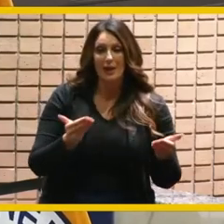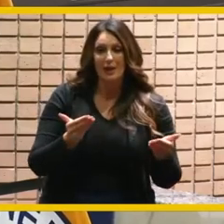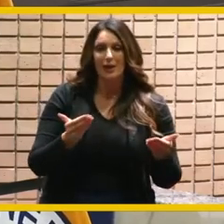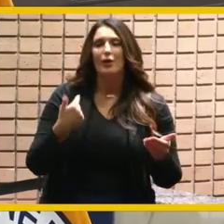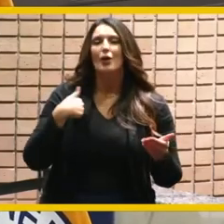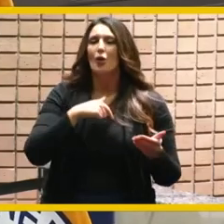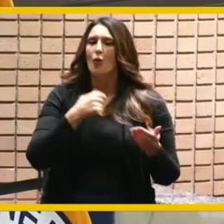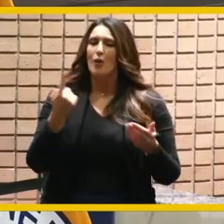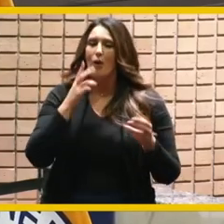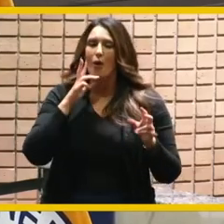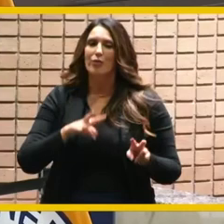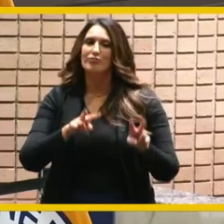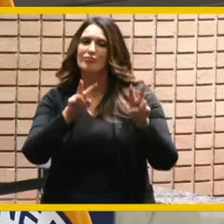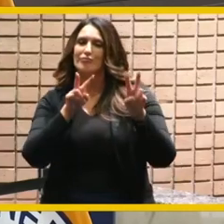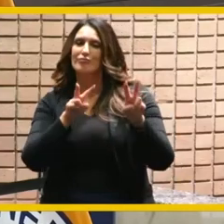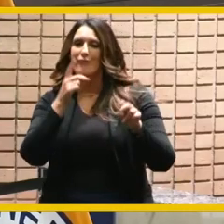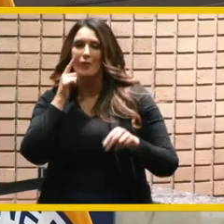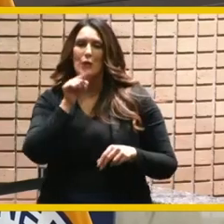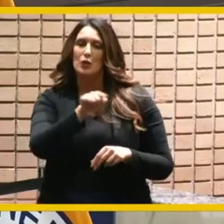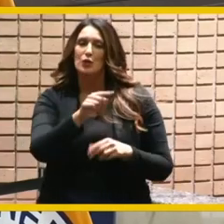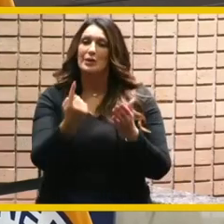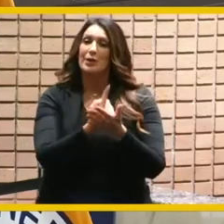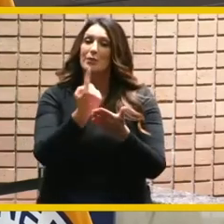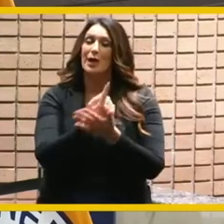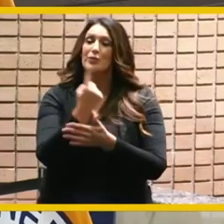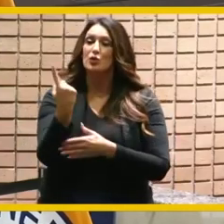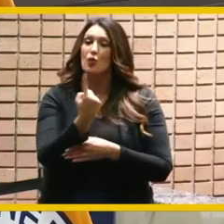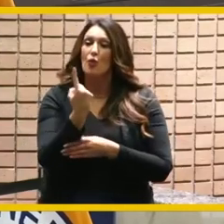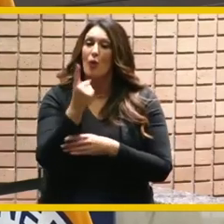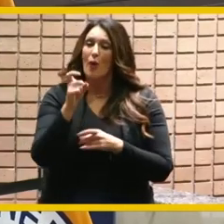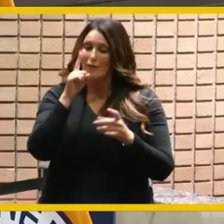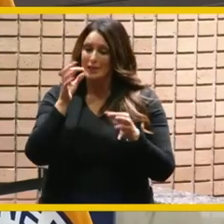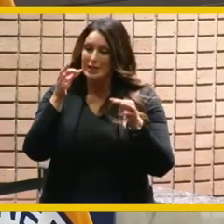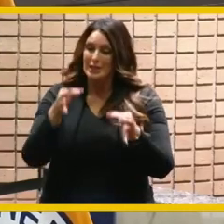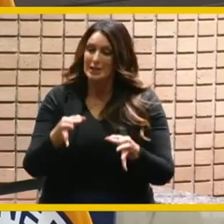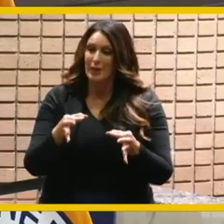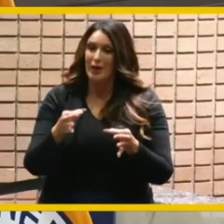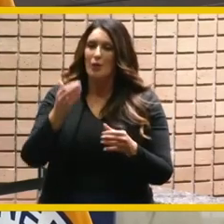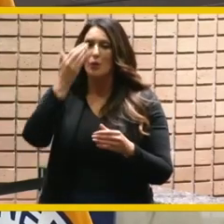is grateful for your service and we salute the lasting impact that you have had on our region